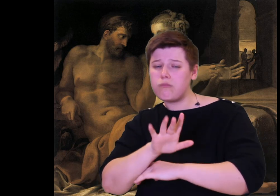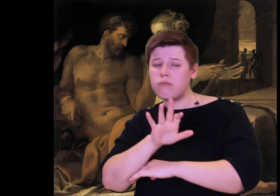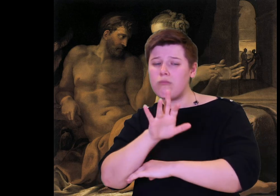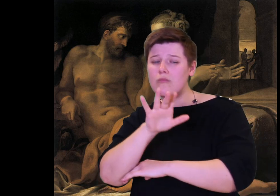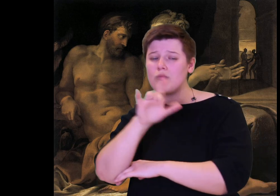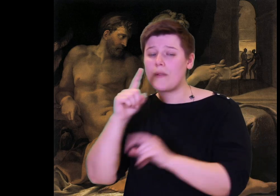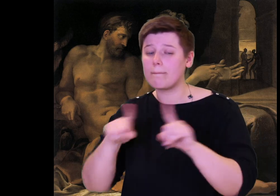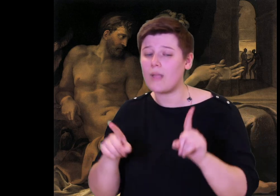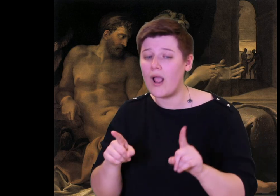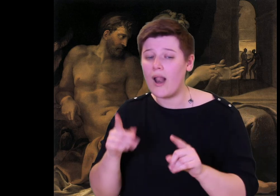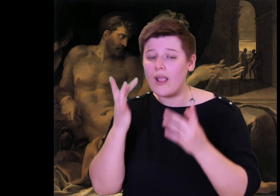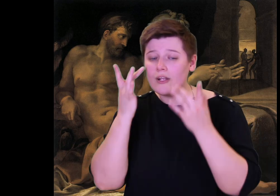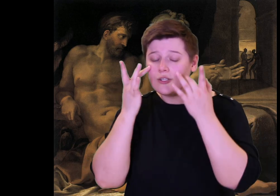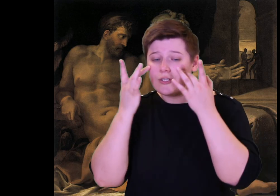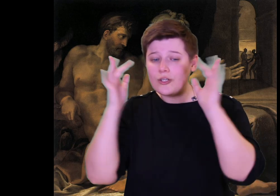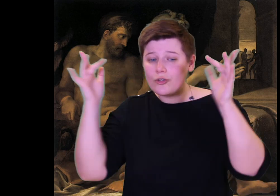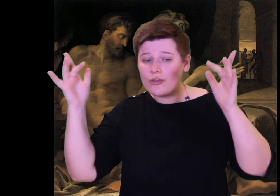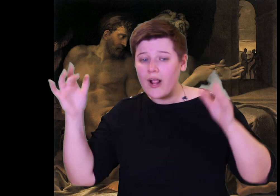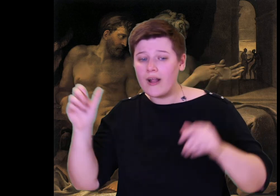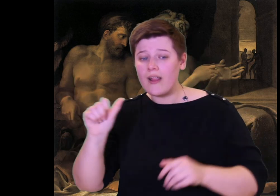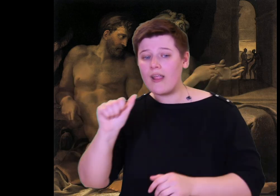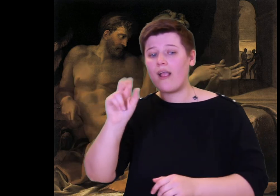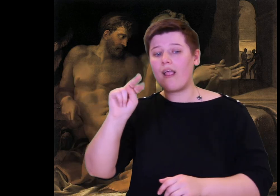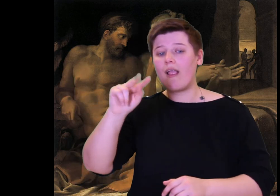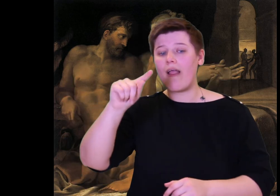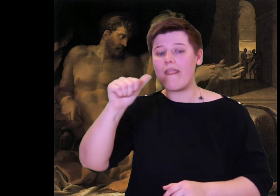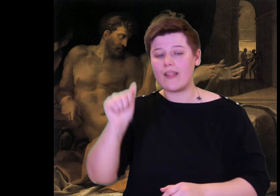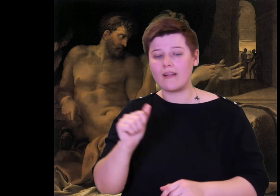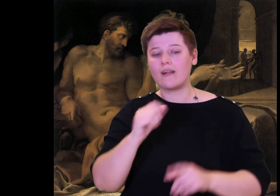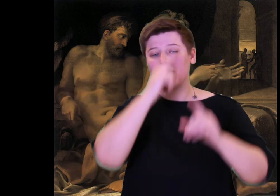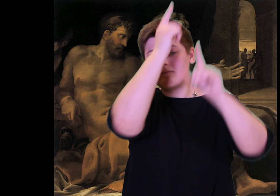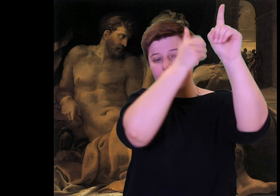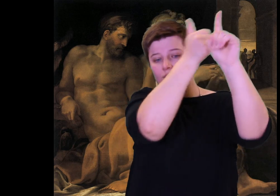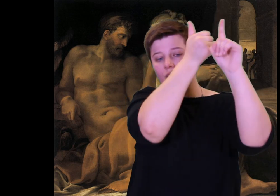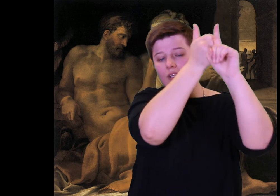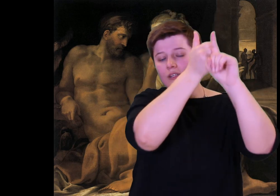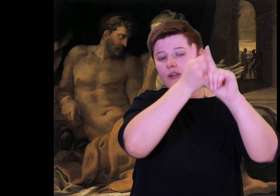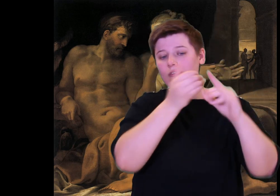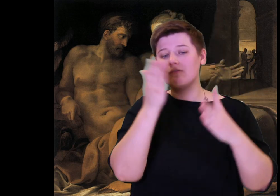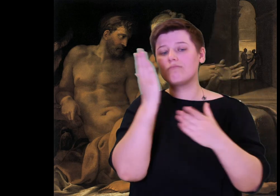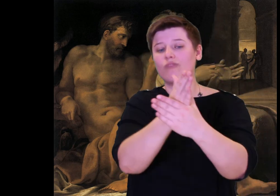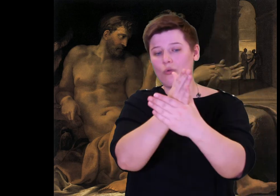the rosy dawn began to touch the sky, but shining eyed Athena intervened.